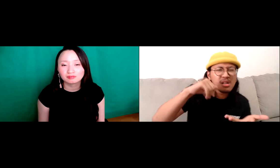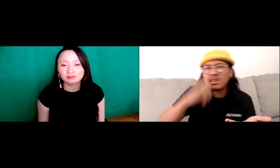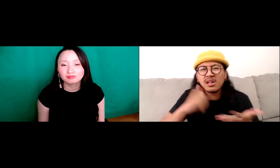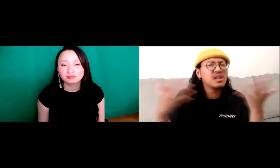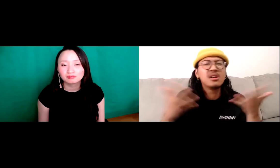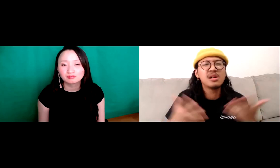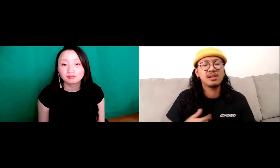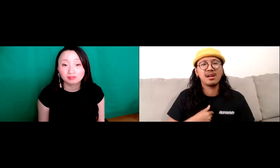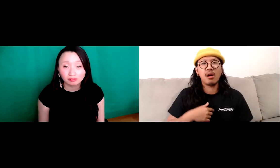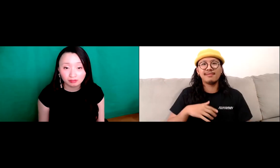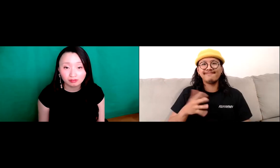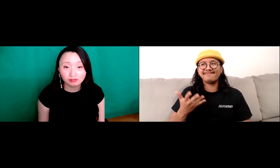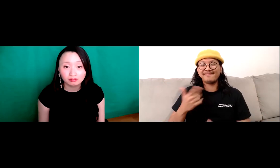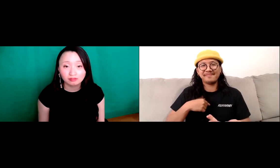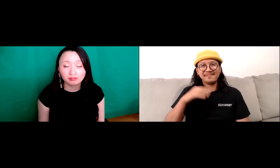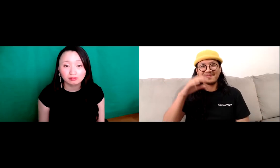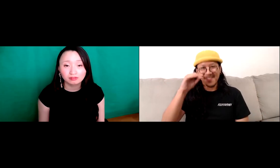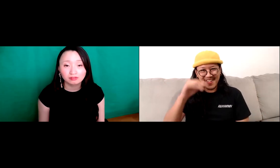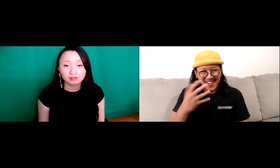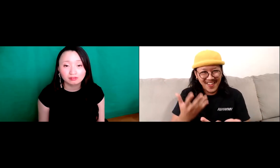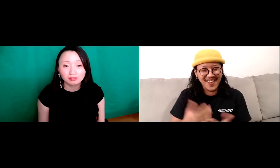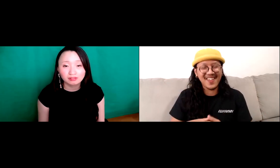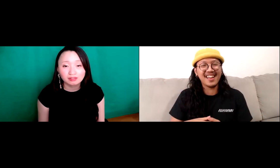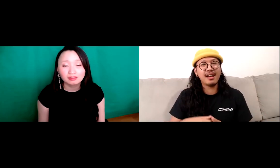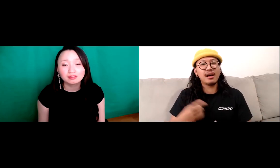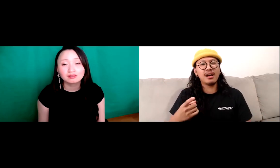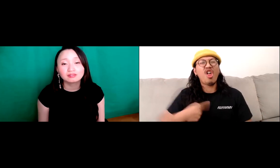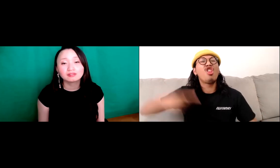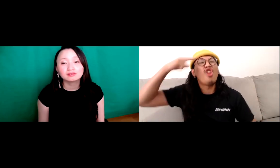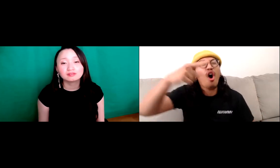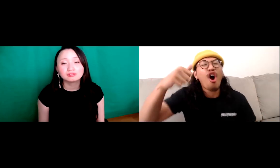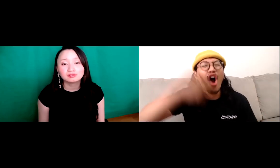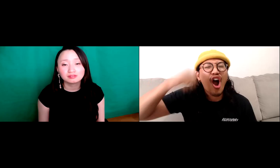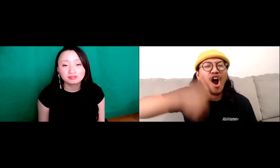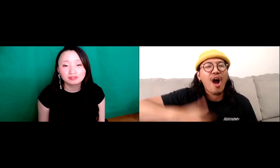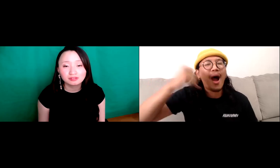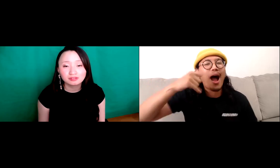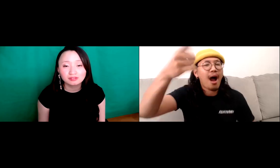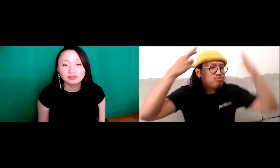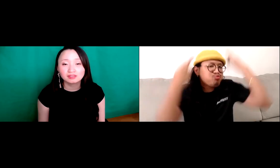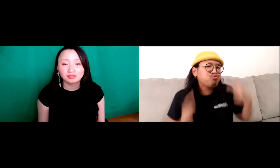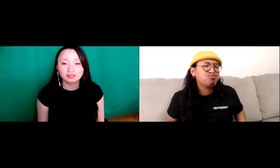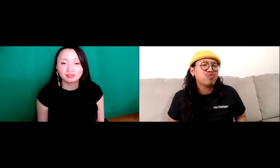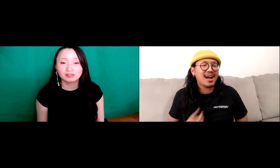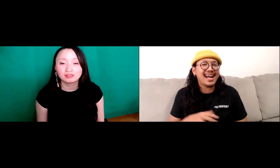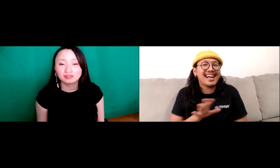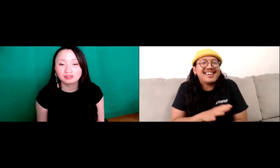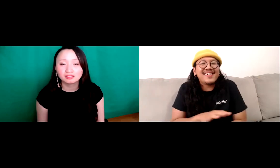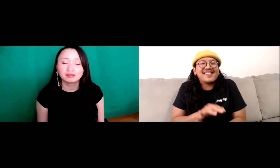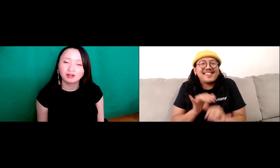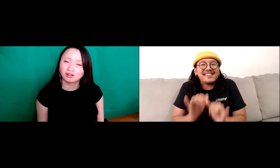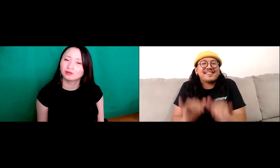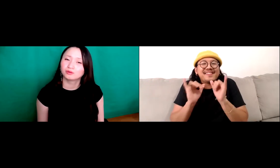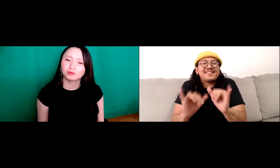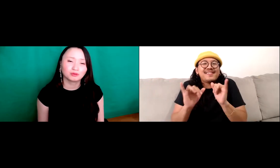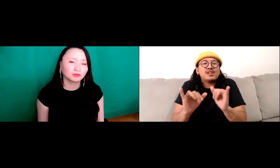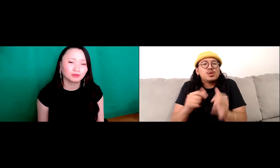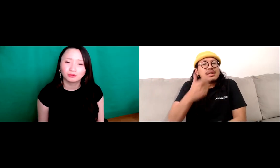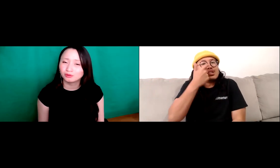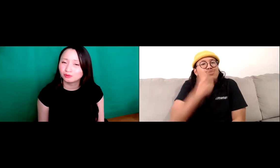to me and said, you, you. What What are you, where are you from,